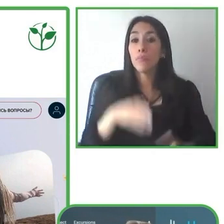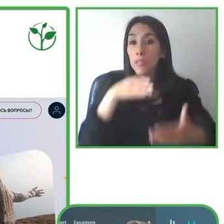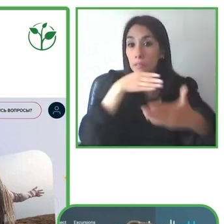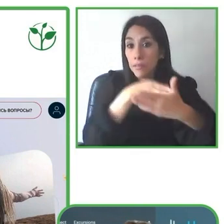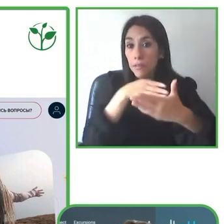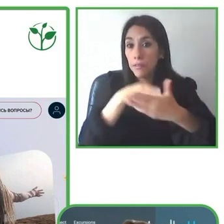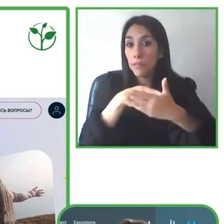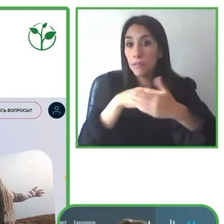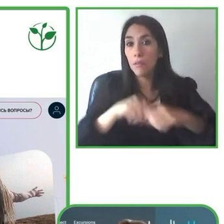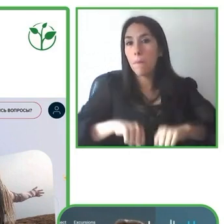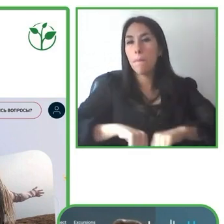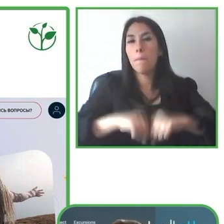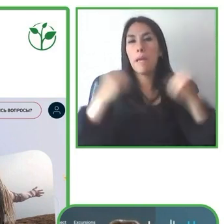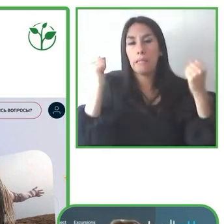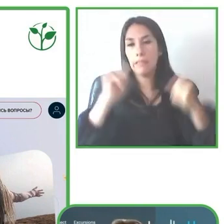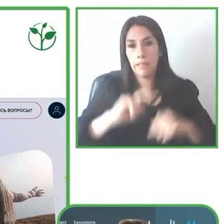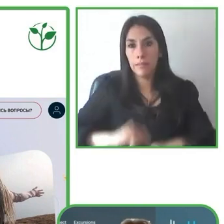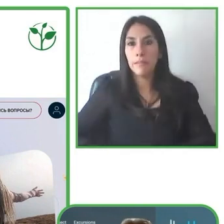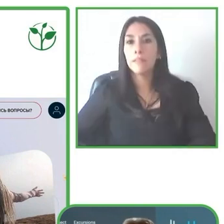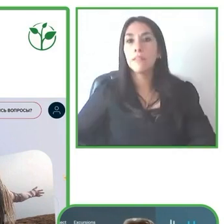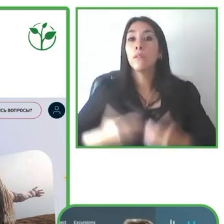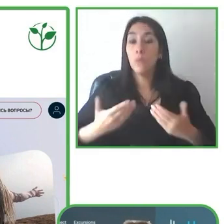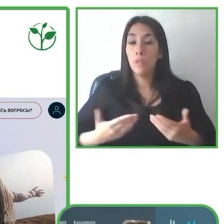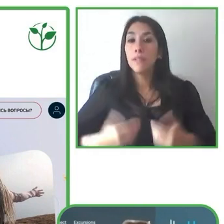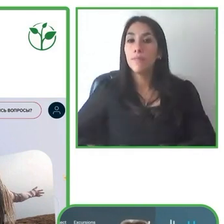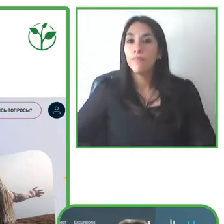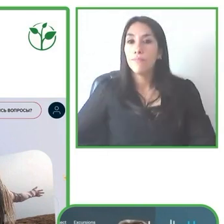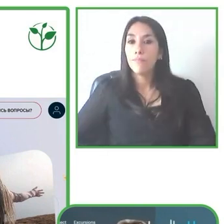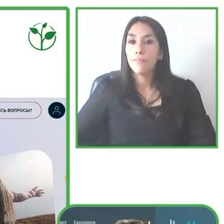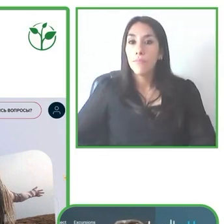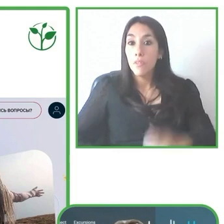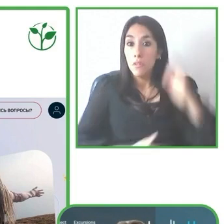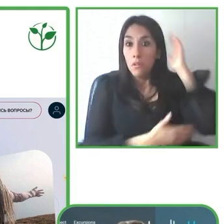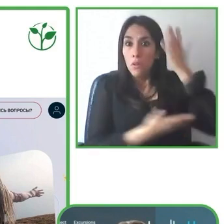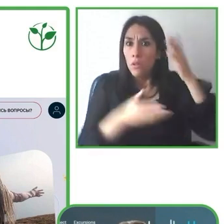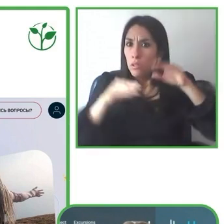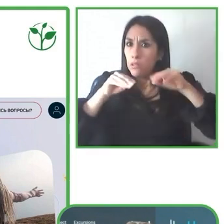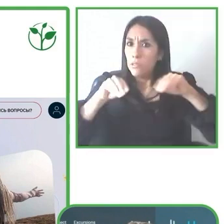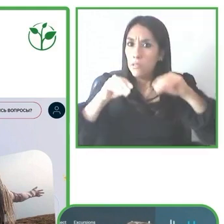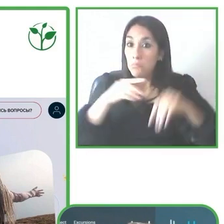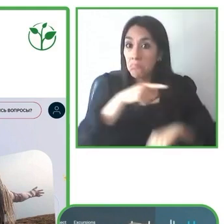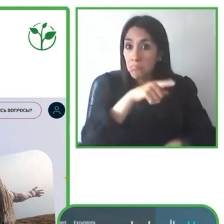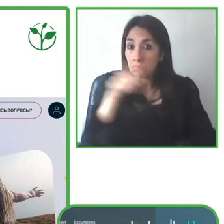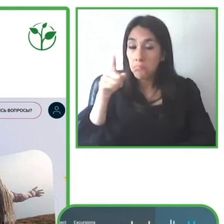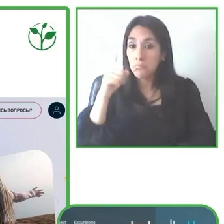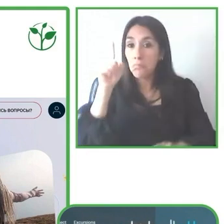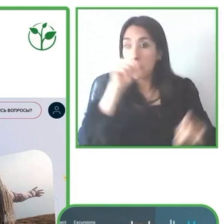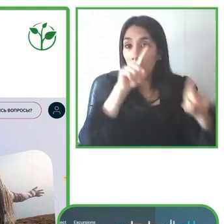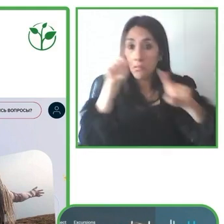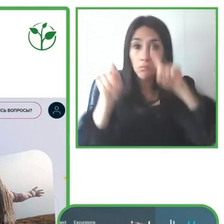of accessible tourism. For this, the second product was launched